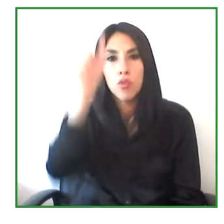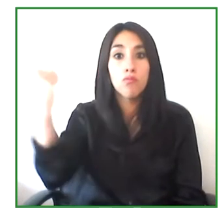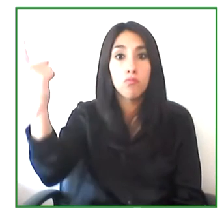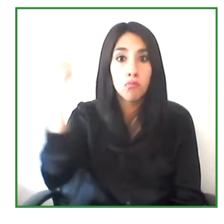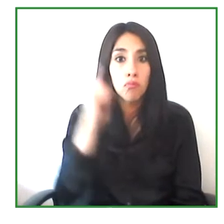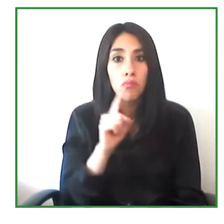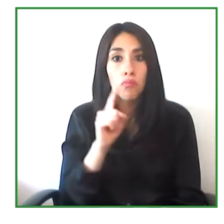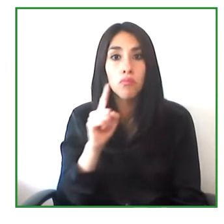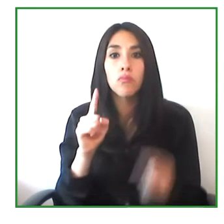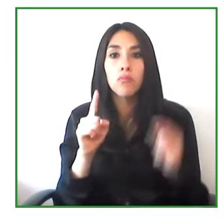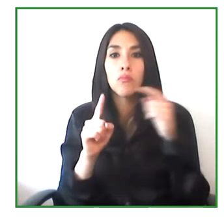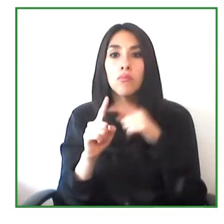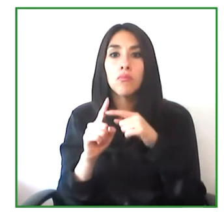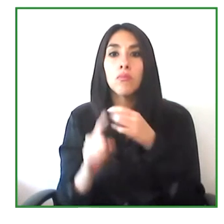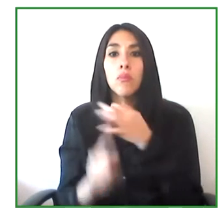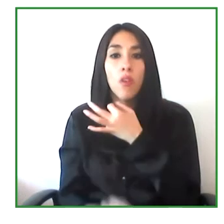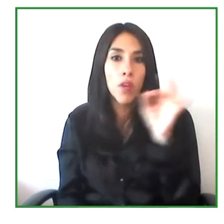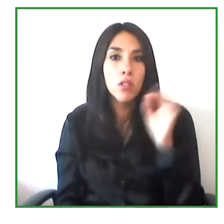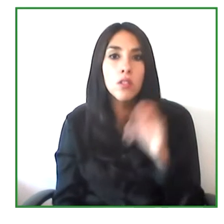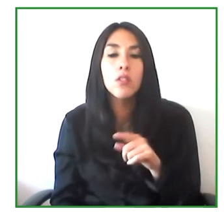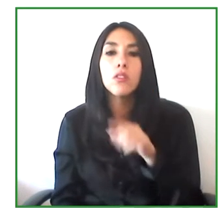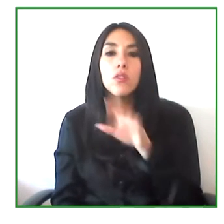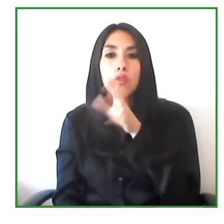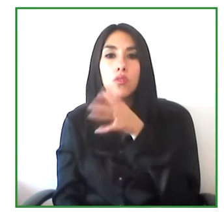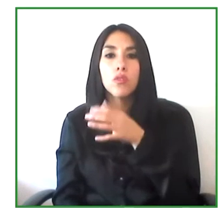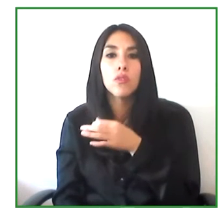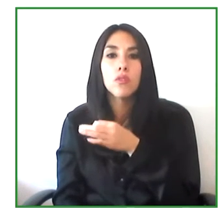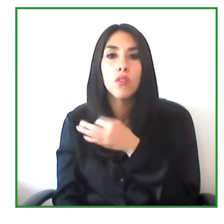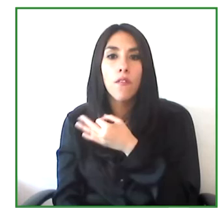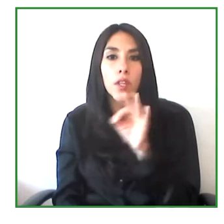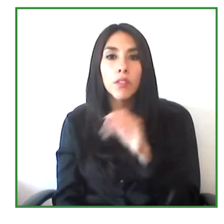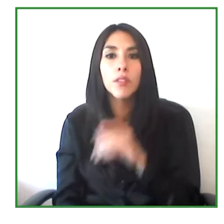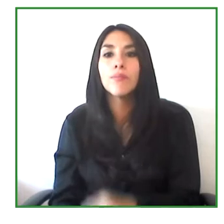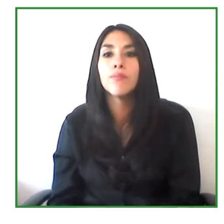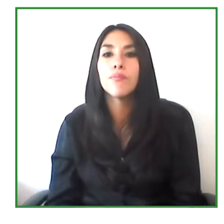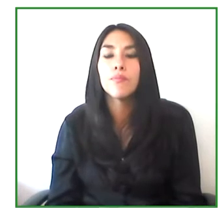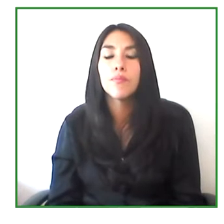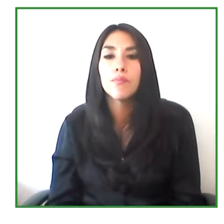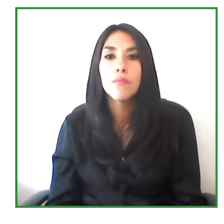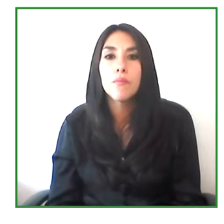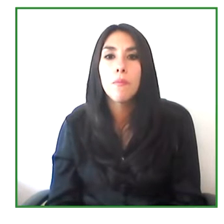via the ICT ministry. And. That began at 2001.